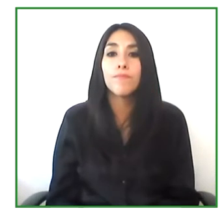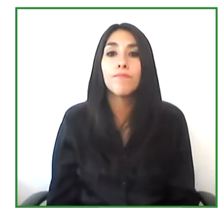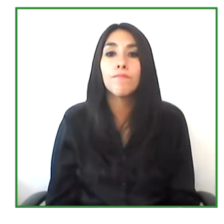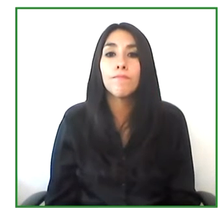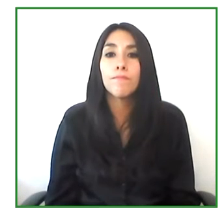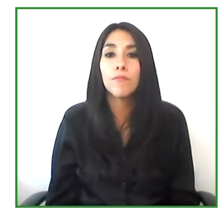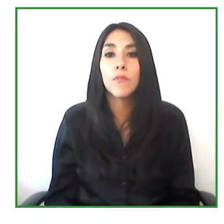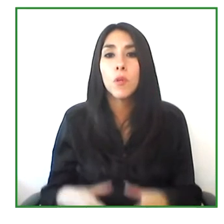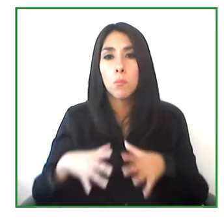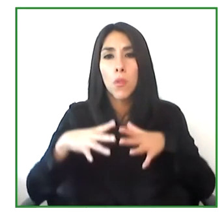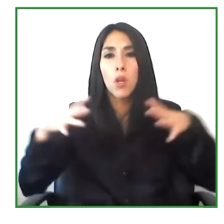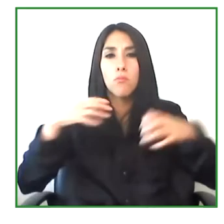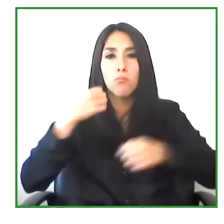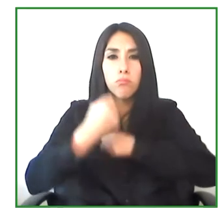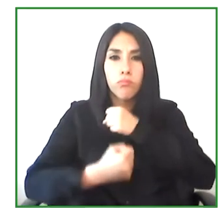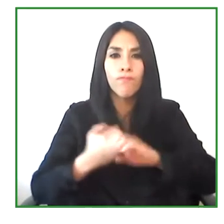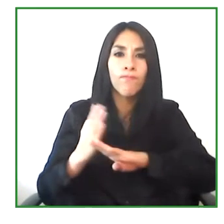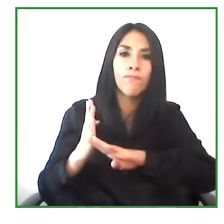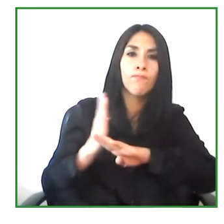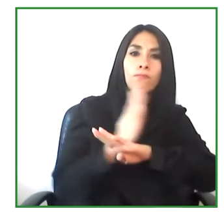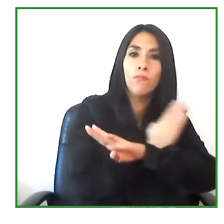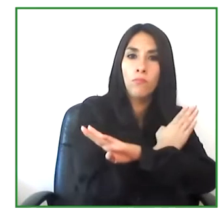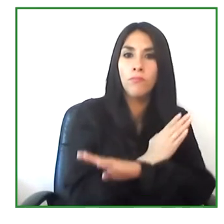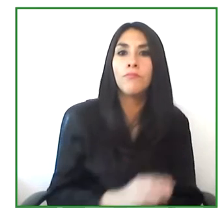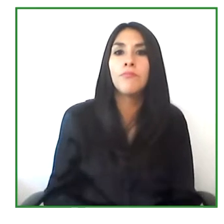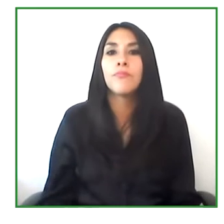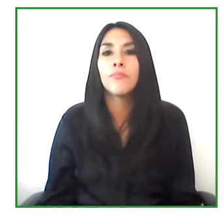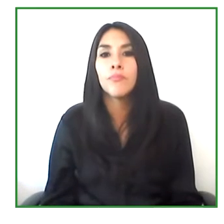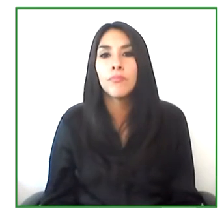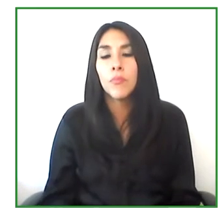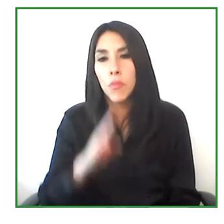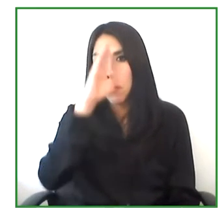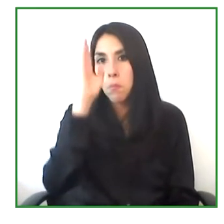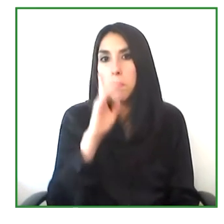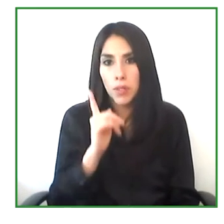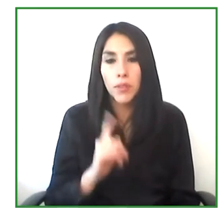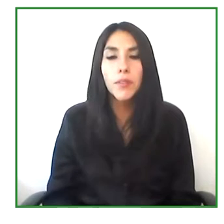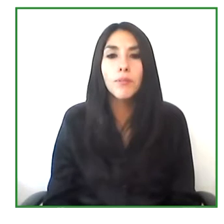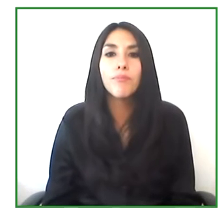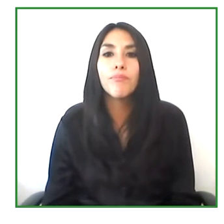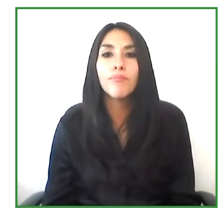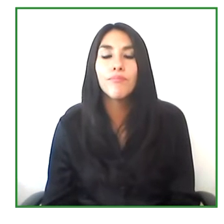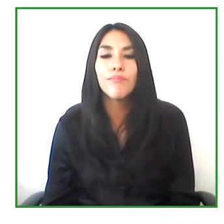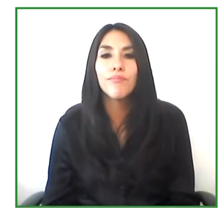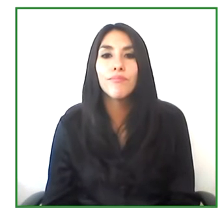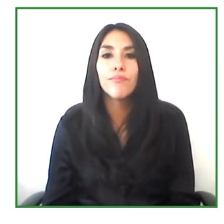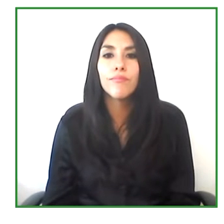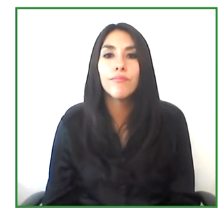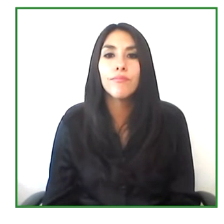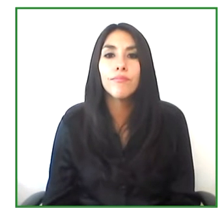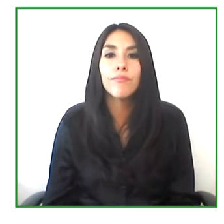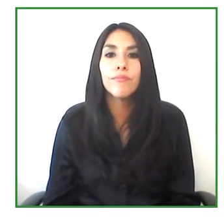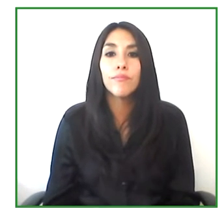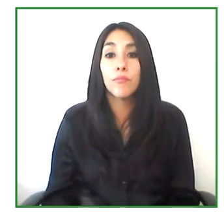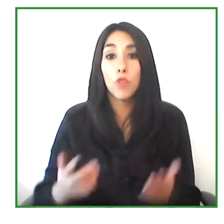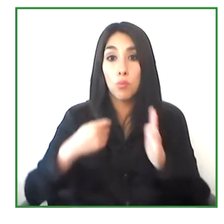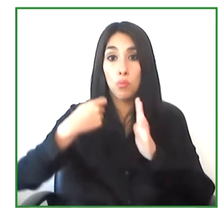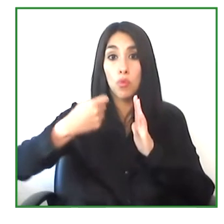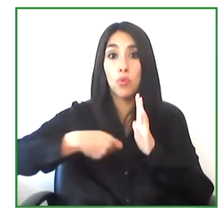over the past few years in Brazil. It's a project that was recognized by Zero Project